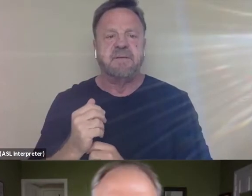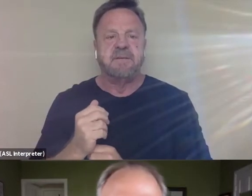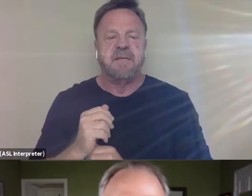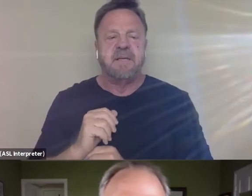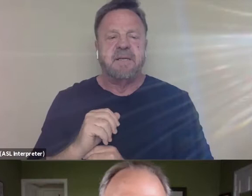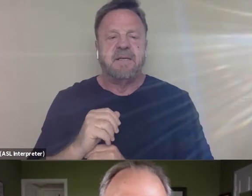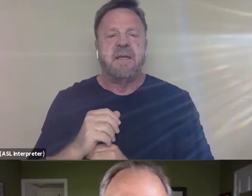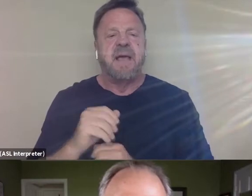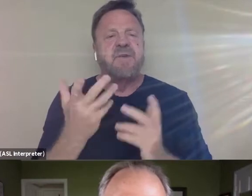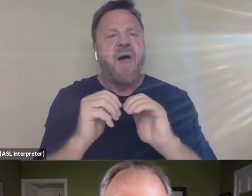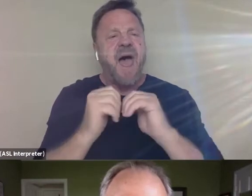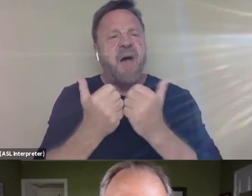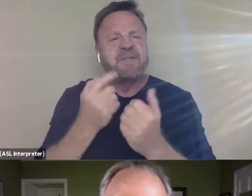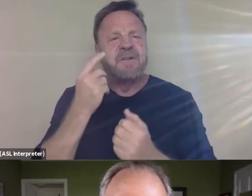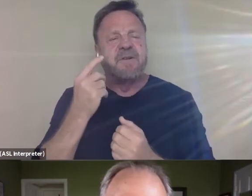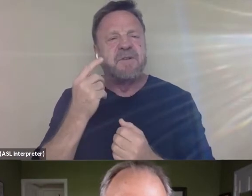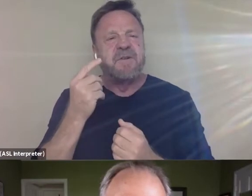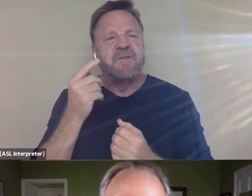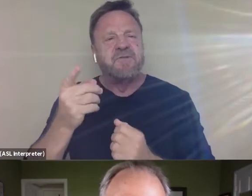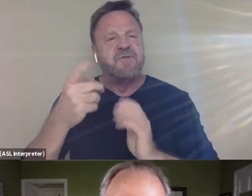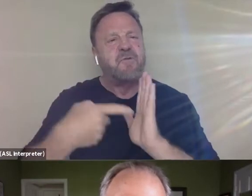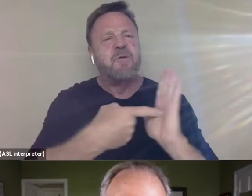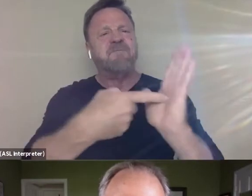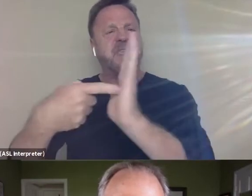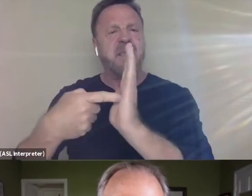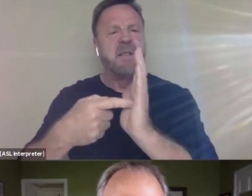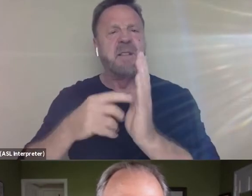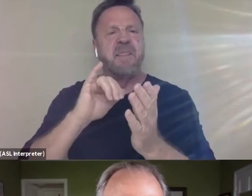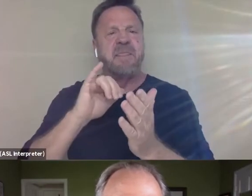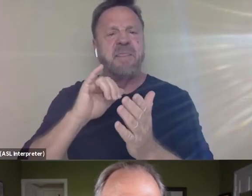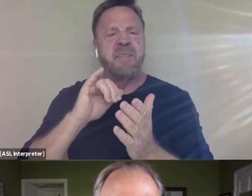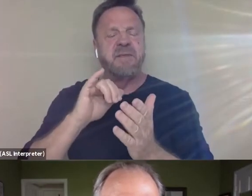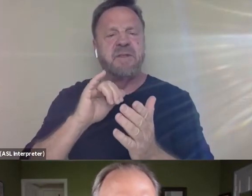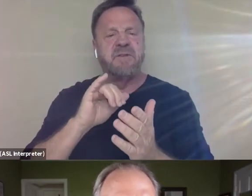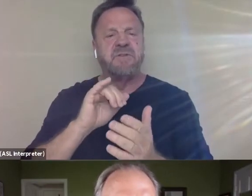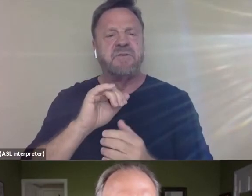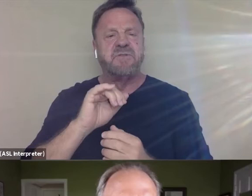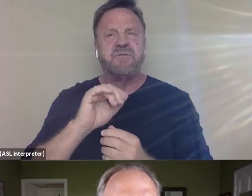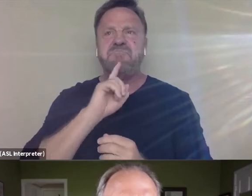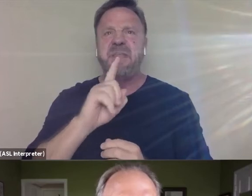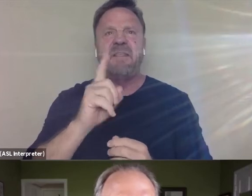how was it for you to reveal that kind of, like to be that candid, to be that honest?